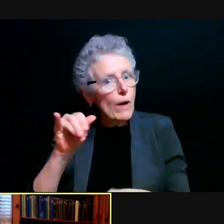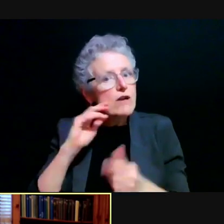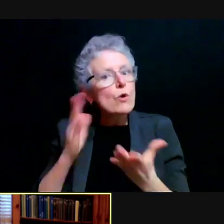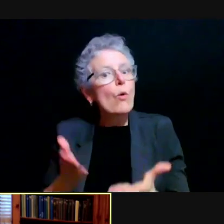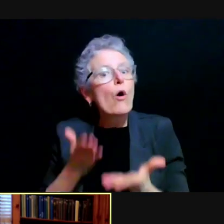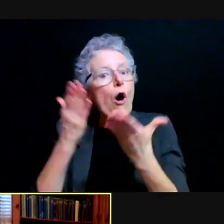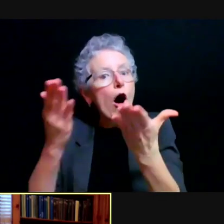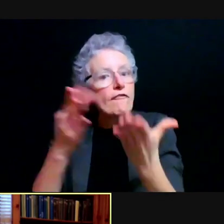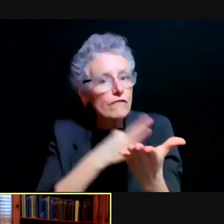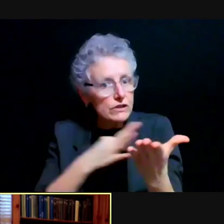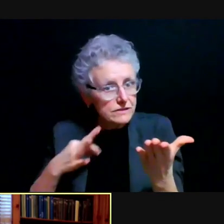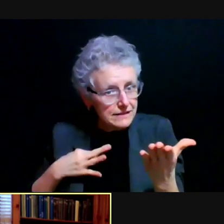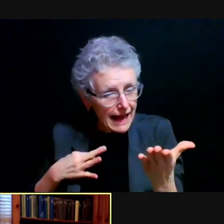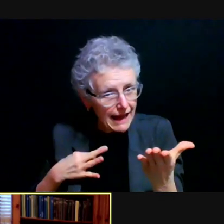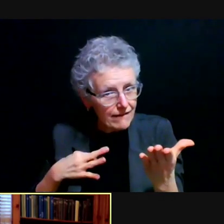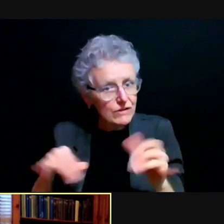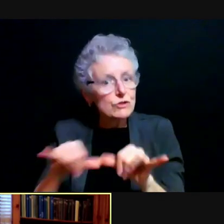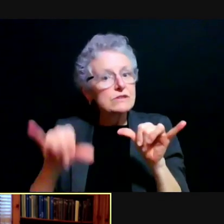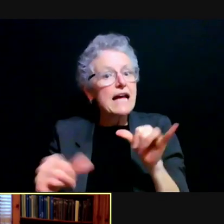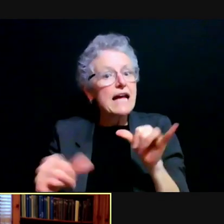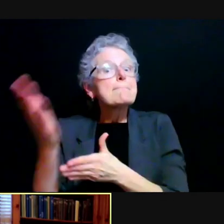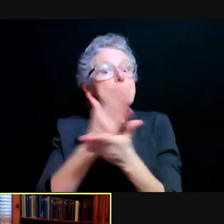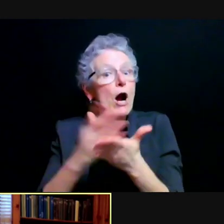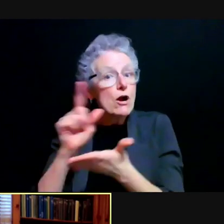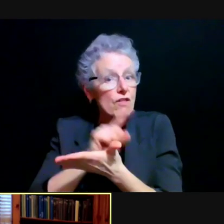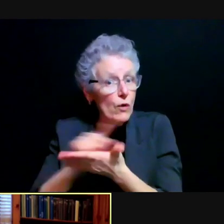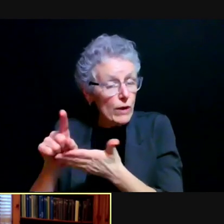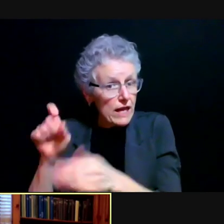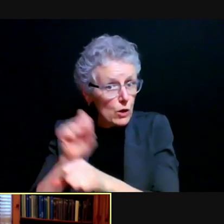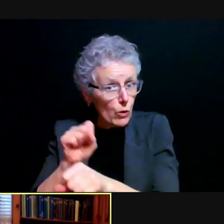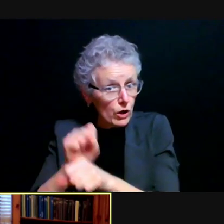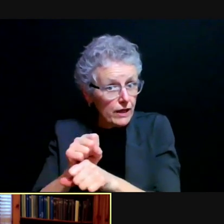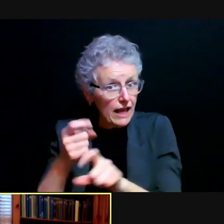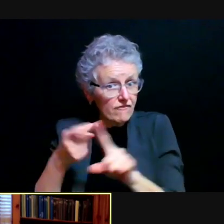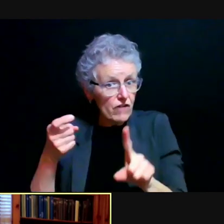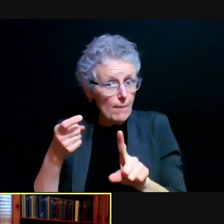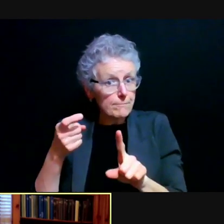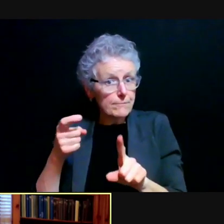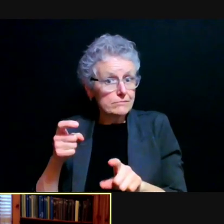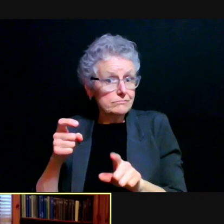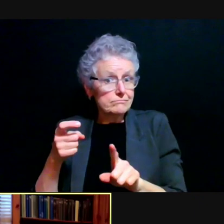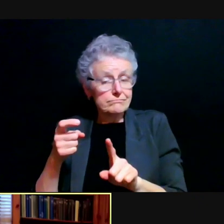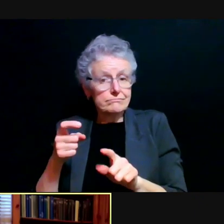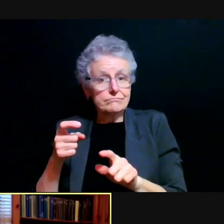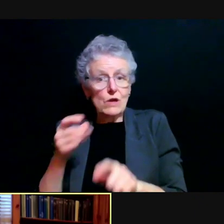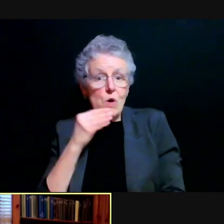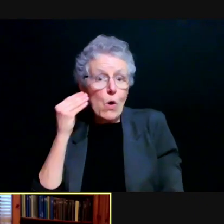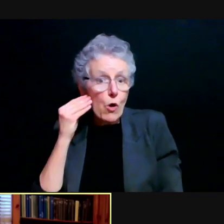to spend part of their work week, working remotely If they'd like to do that. I think it works out well cuts down on commuting time